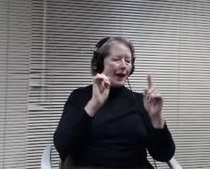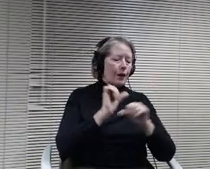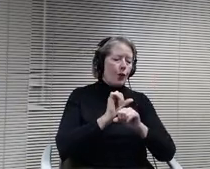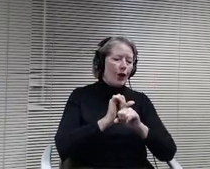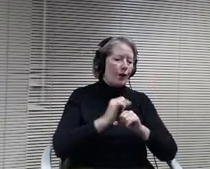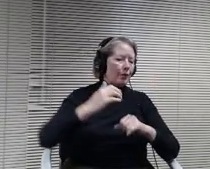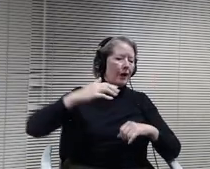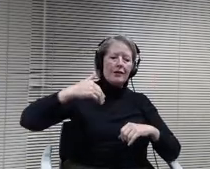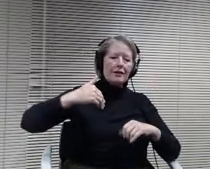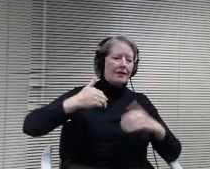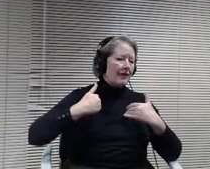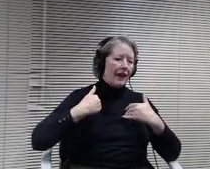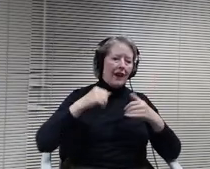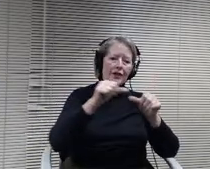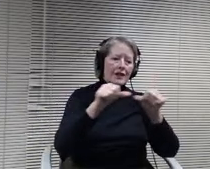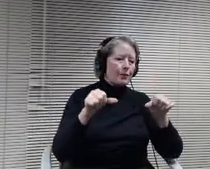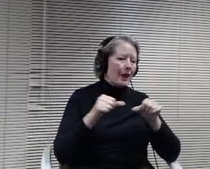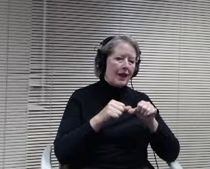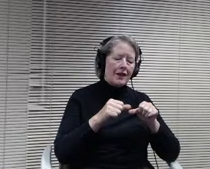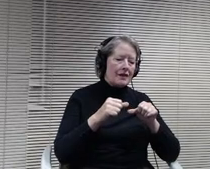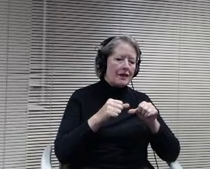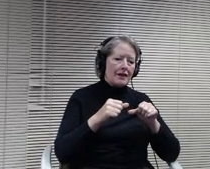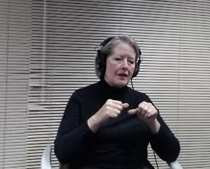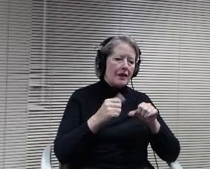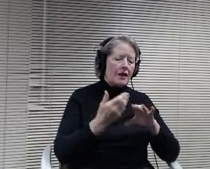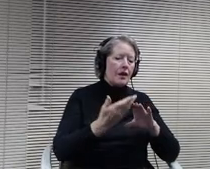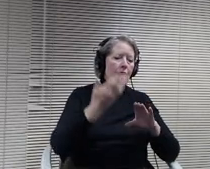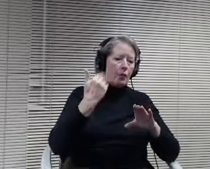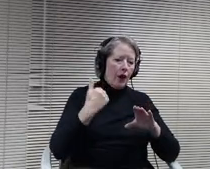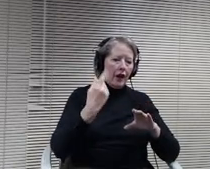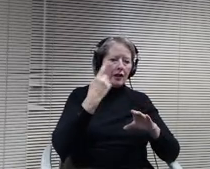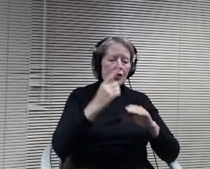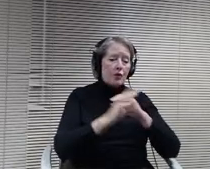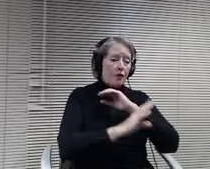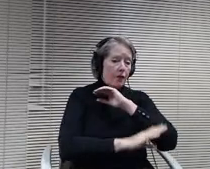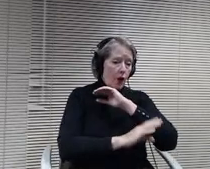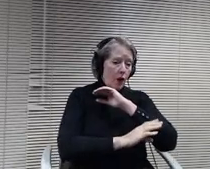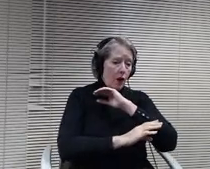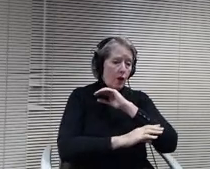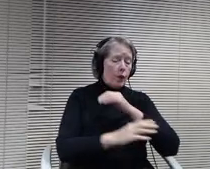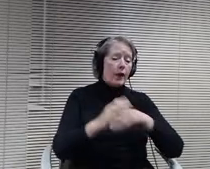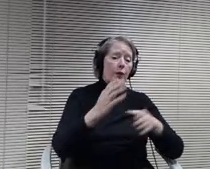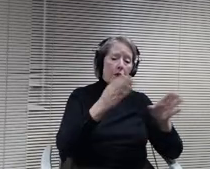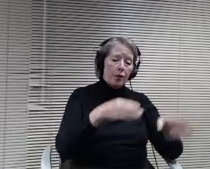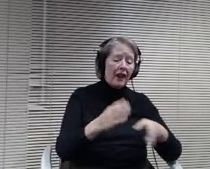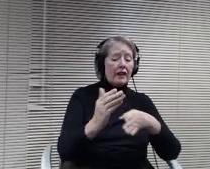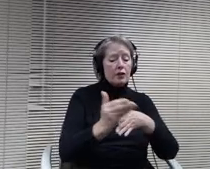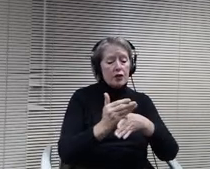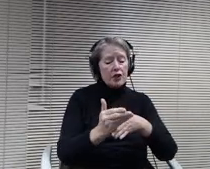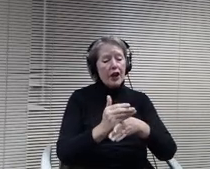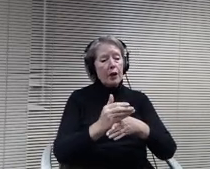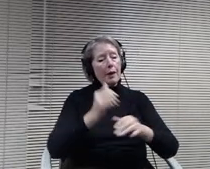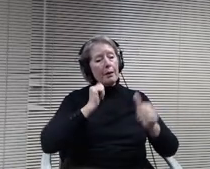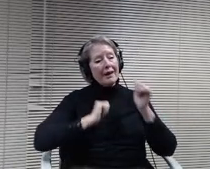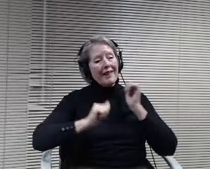designated to do that prior to this fall, we were planning to share space, even use a theater stage facility, our shop to